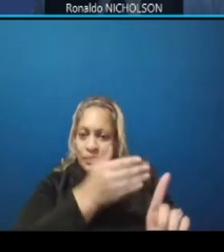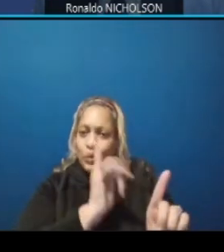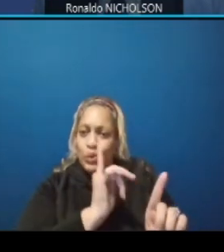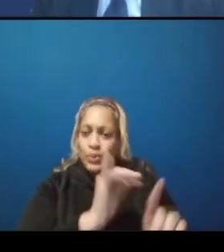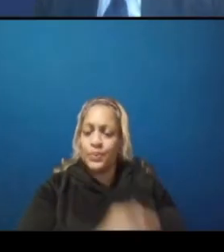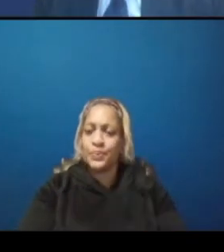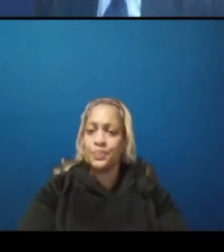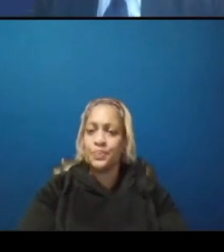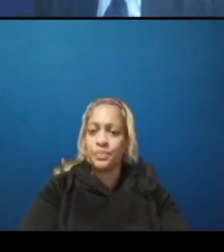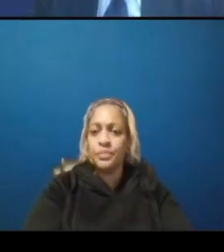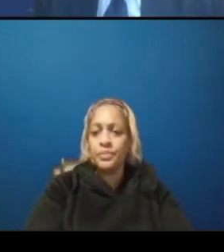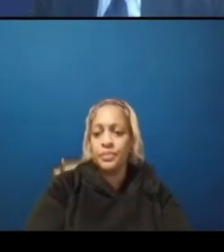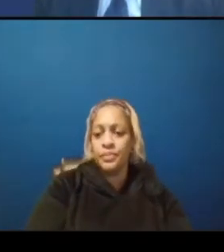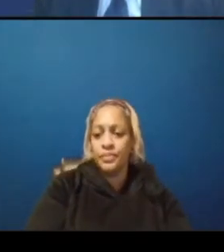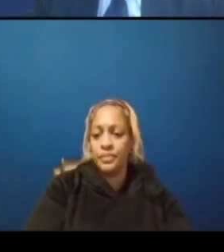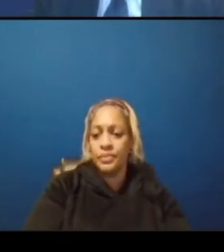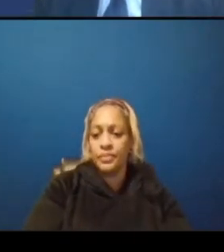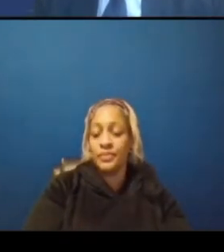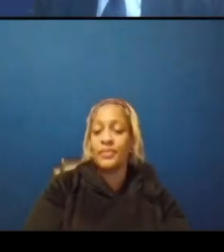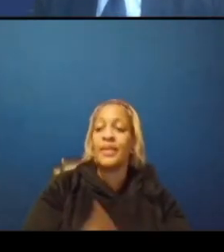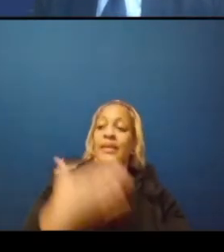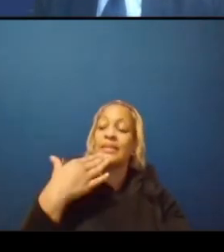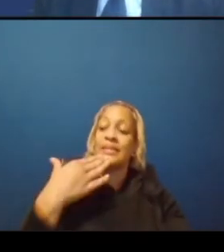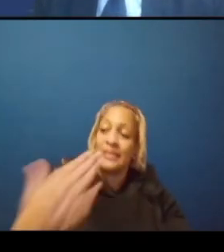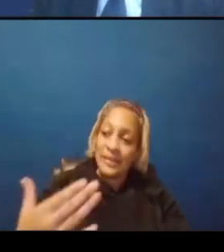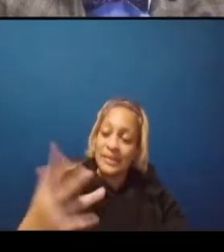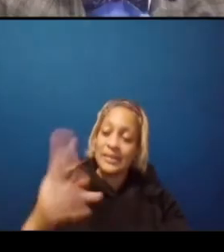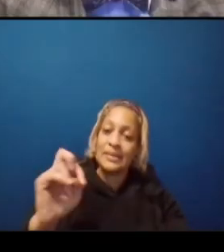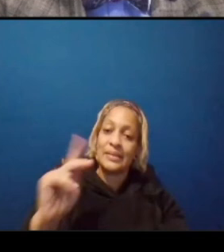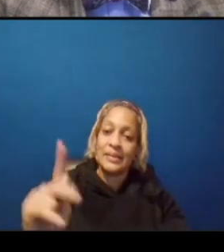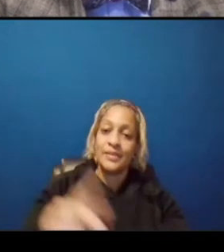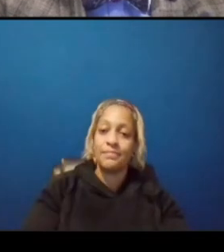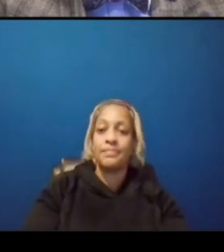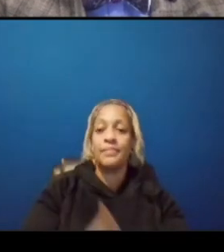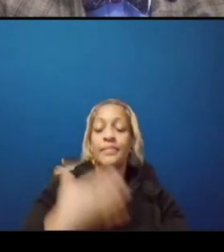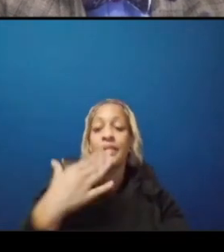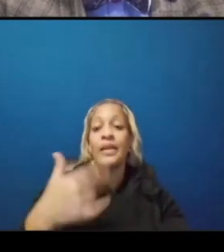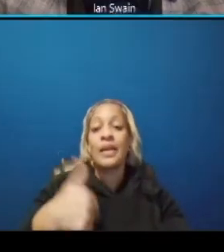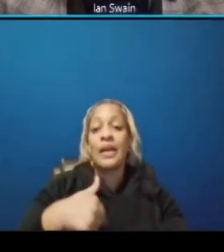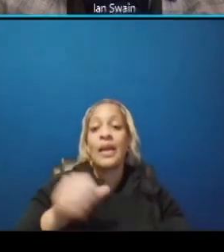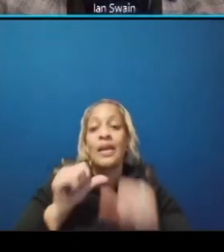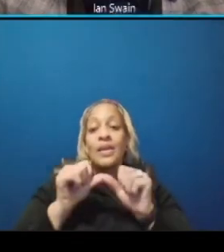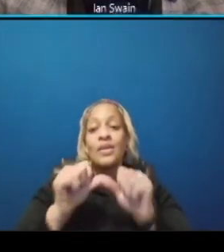thanks nick and adrian i appreciate the continued work to bring safety to all users